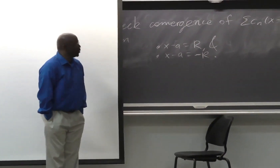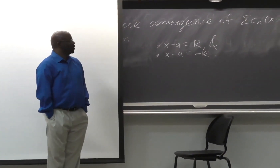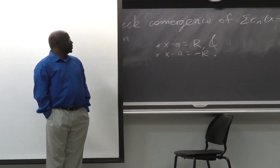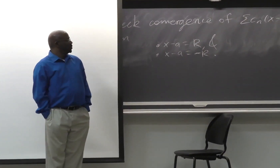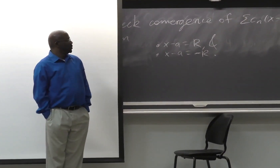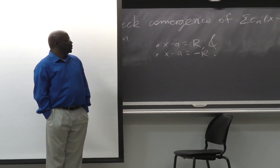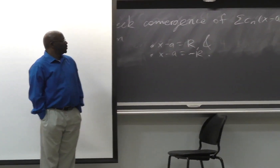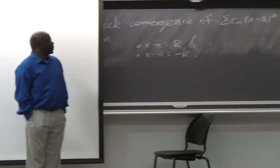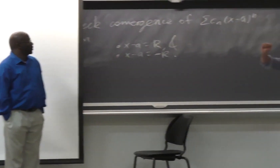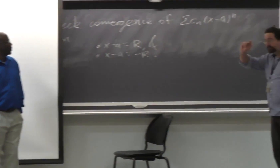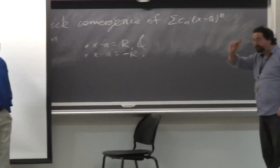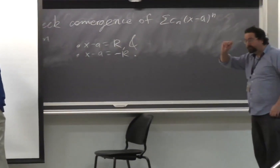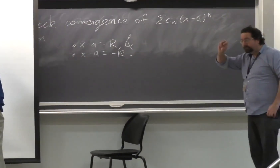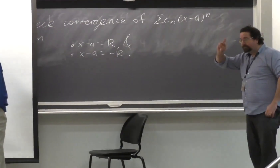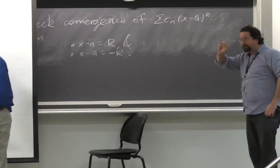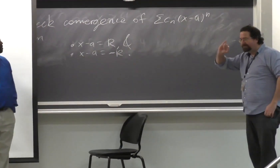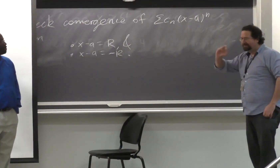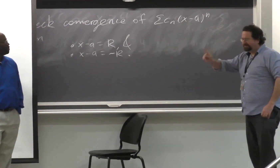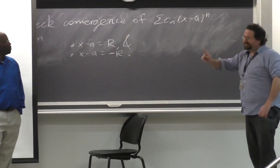Hello. My name is Patrick.